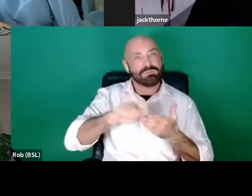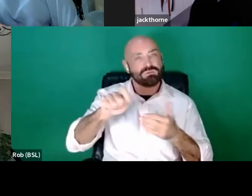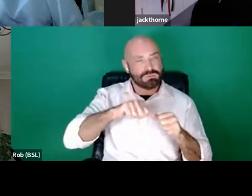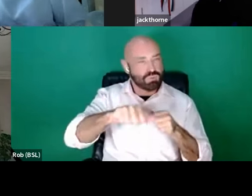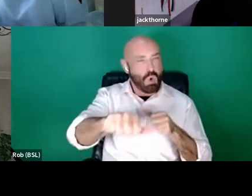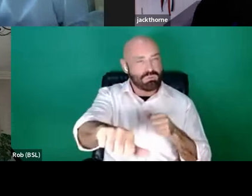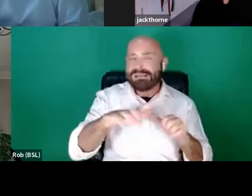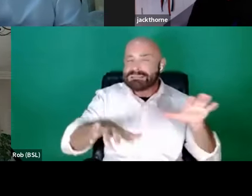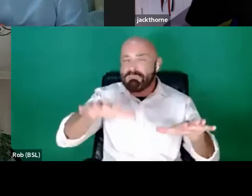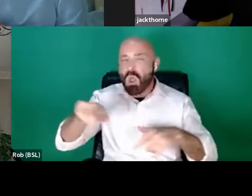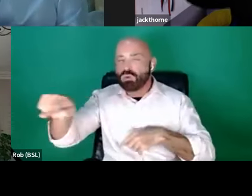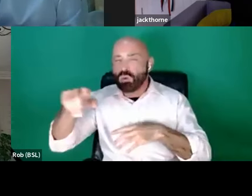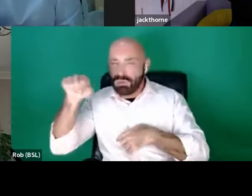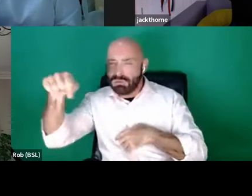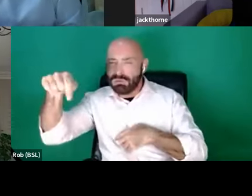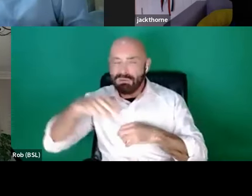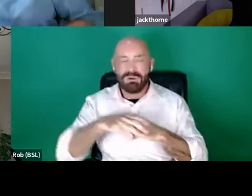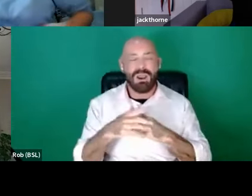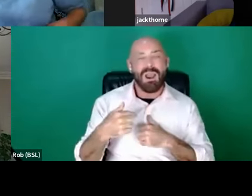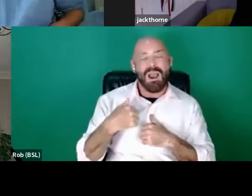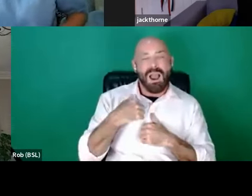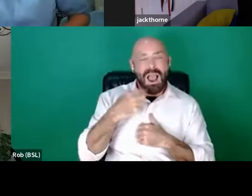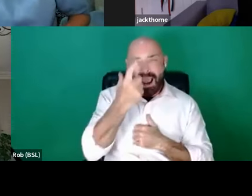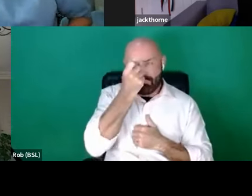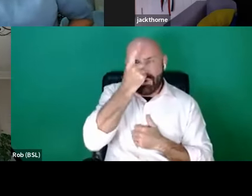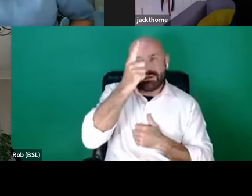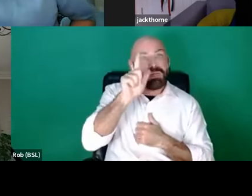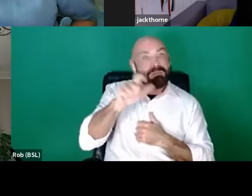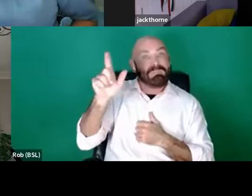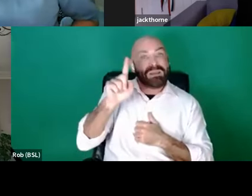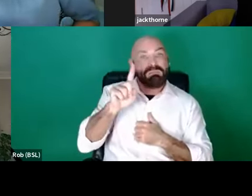the realisation that those above, those I was staring up at that I was desperate to be like,